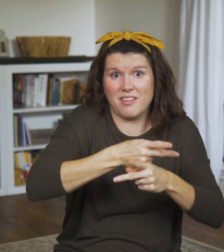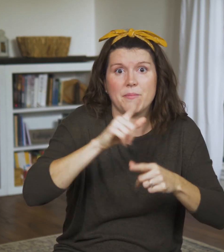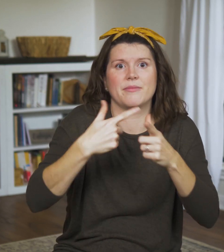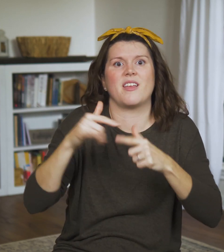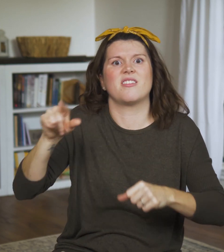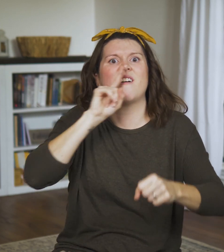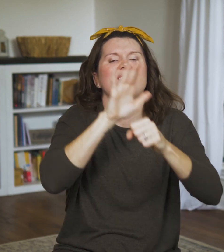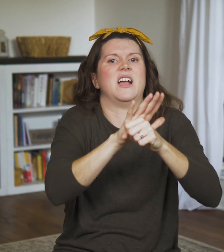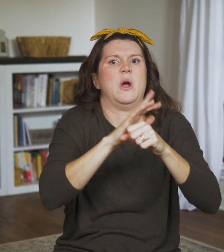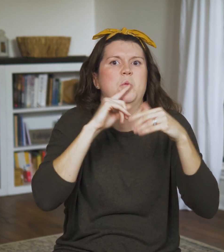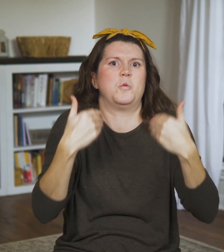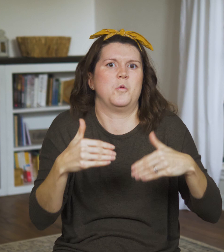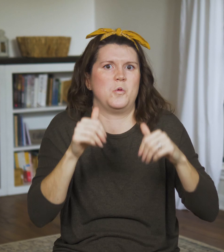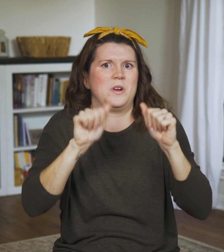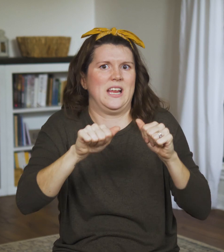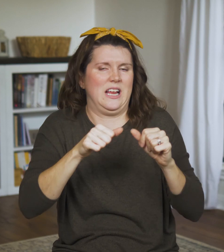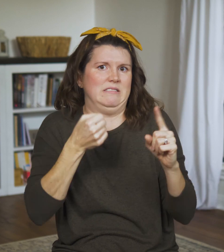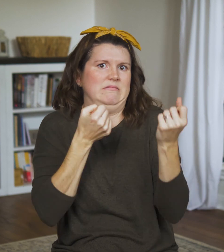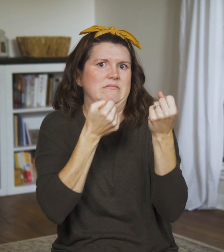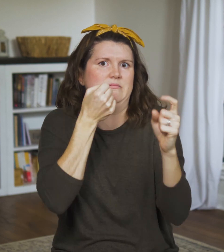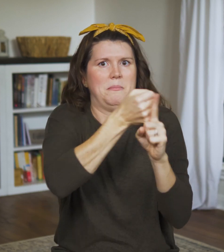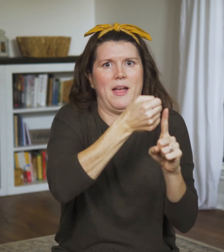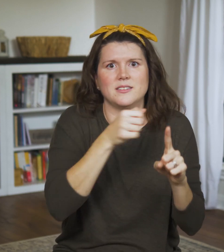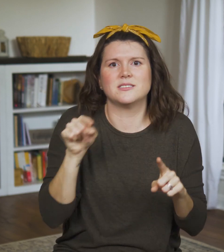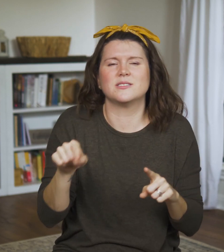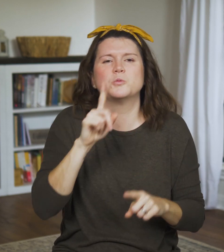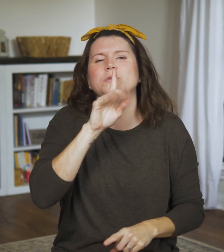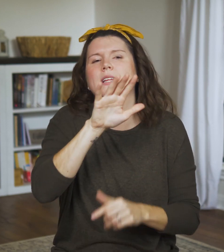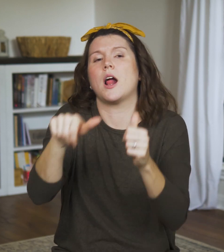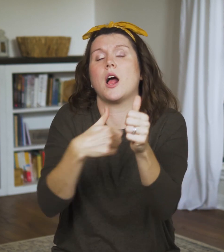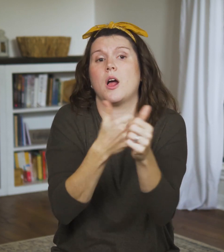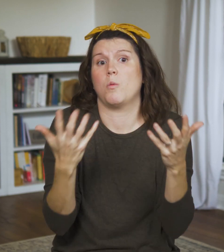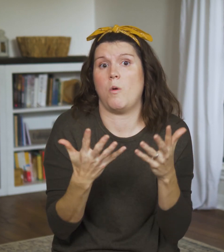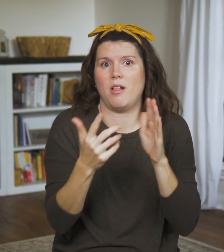Such a vow often involved sacrificing something